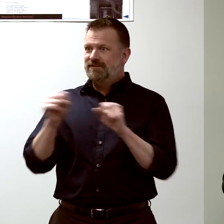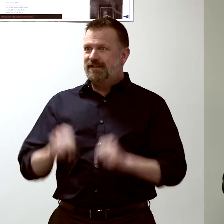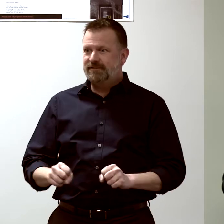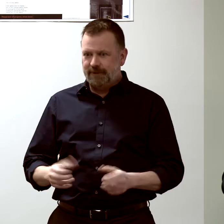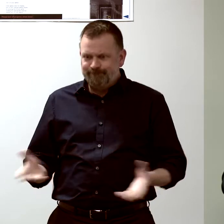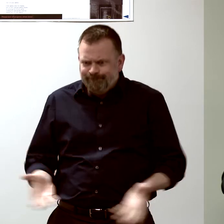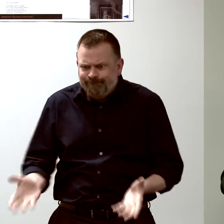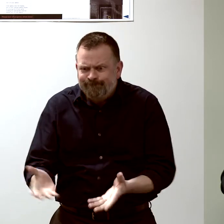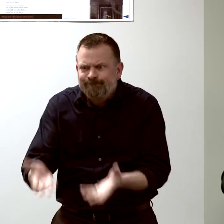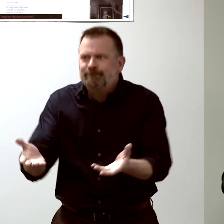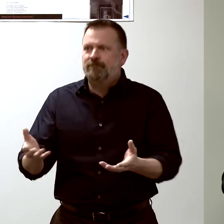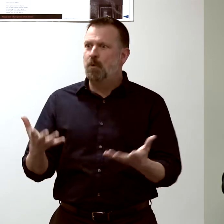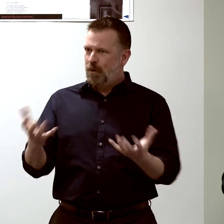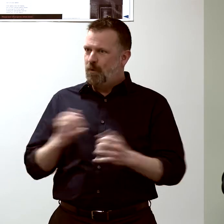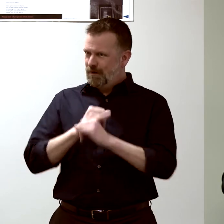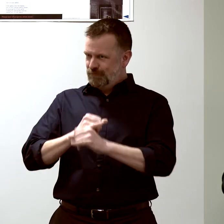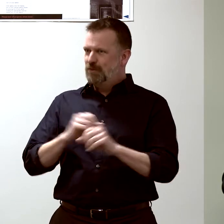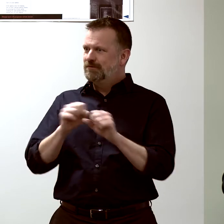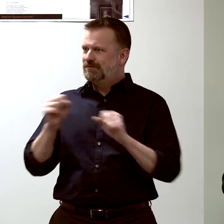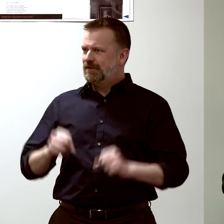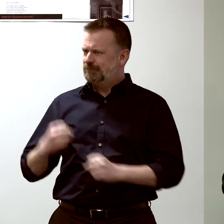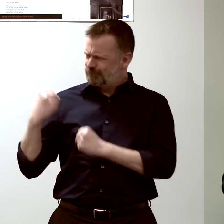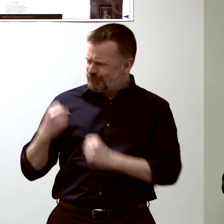so that it can respond better.